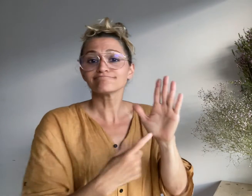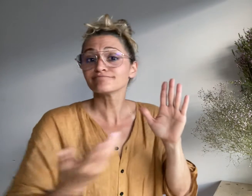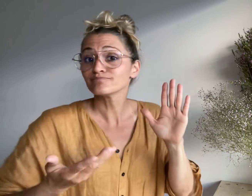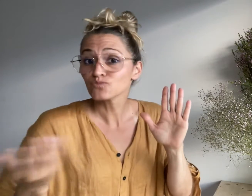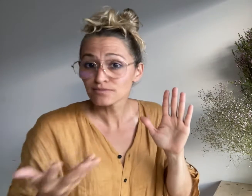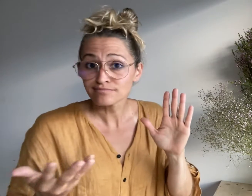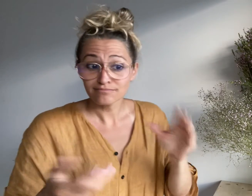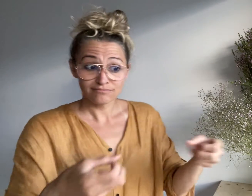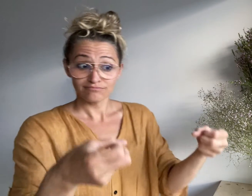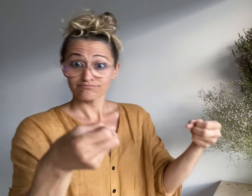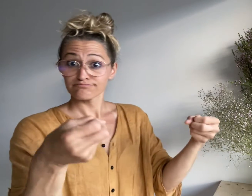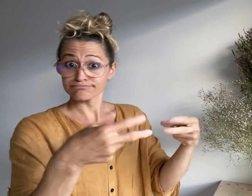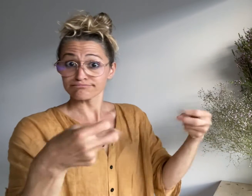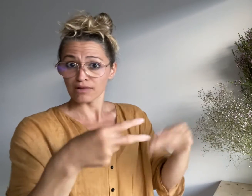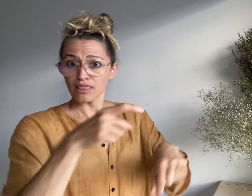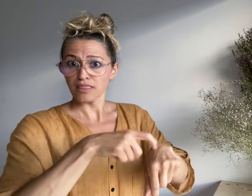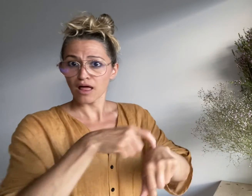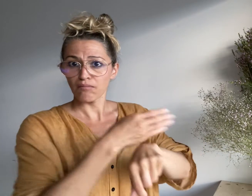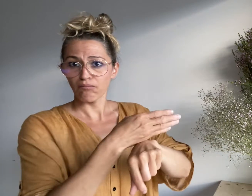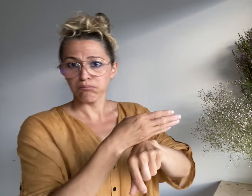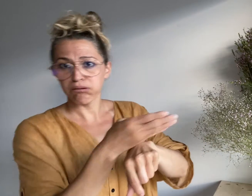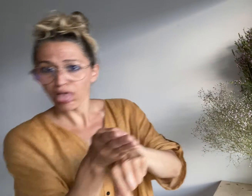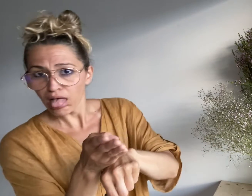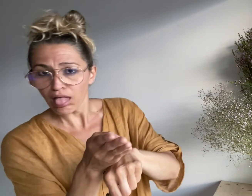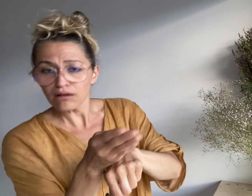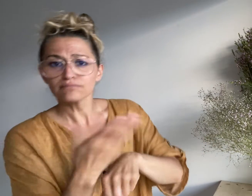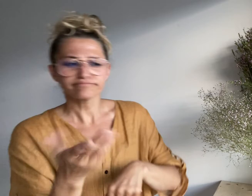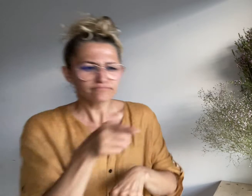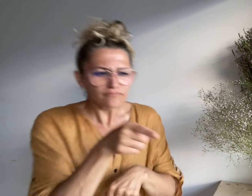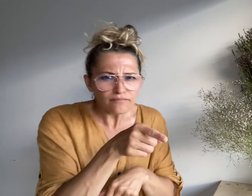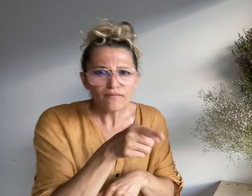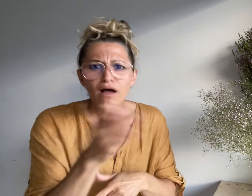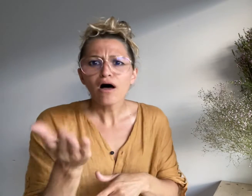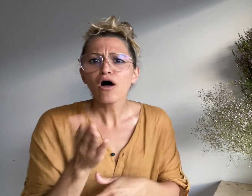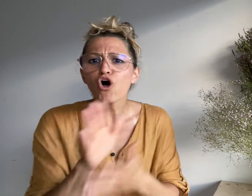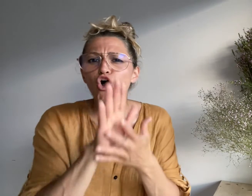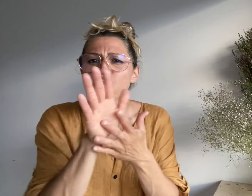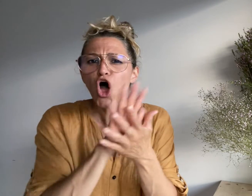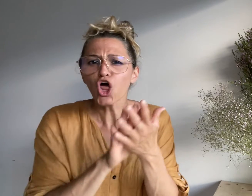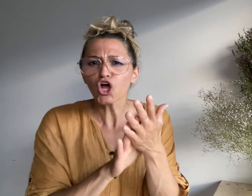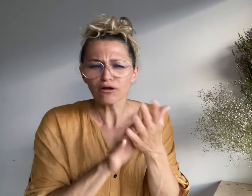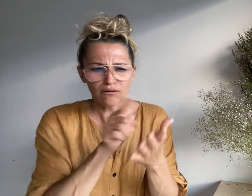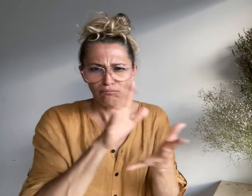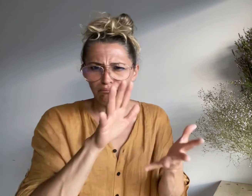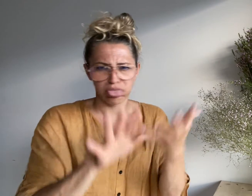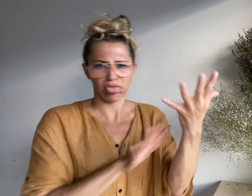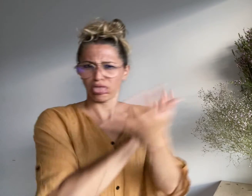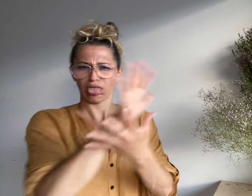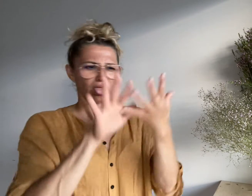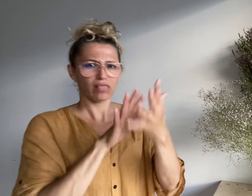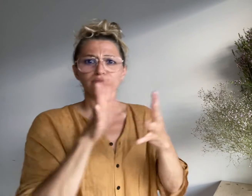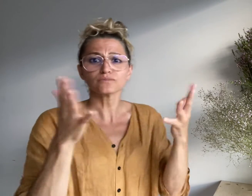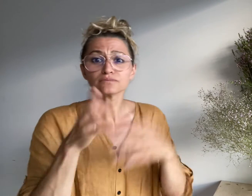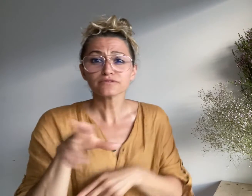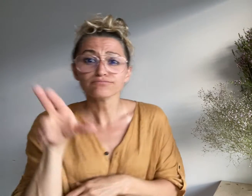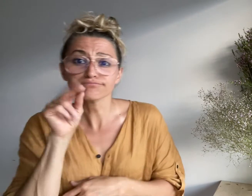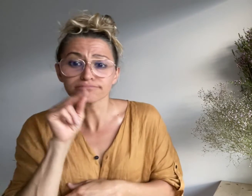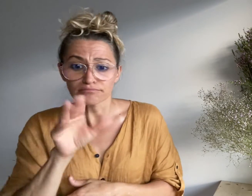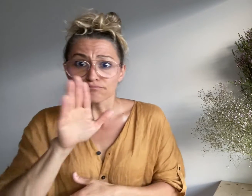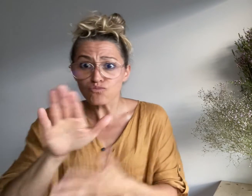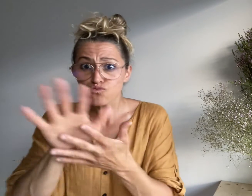captioning delays, confusing colour changes in relation